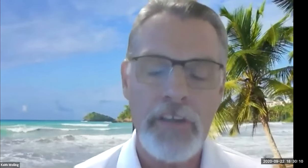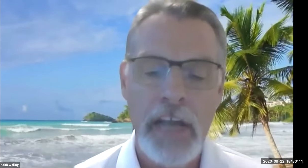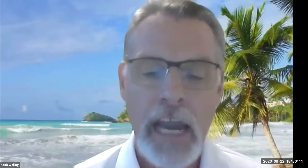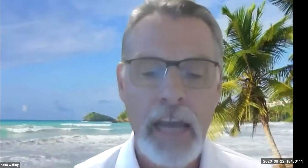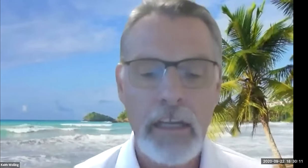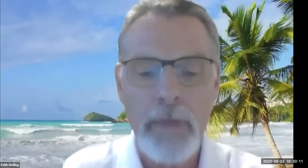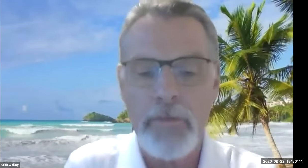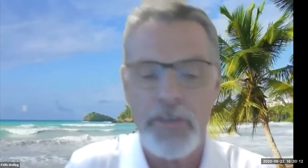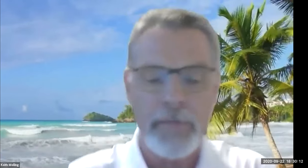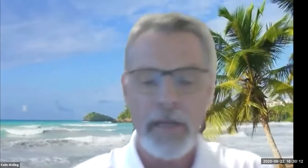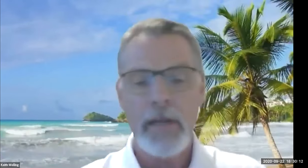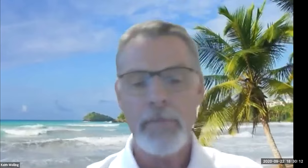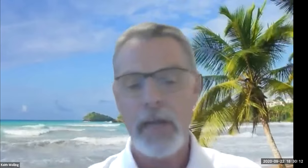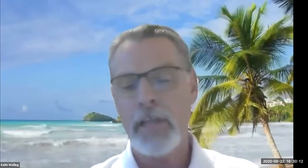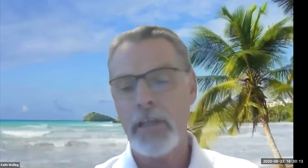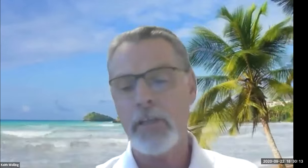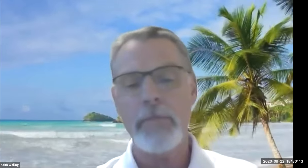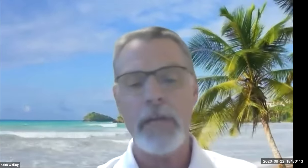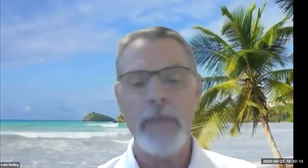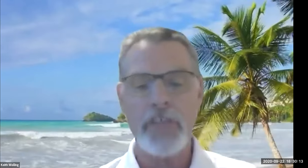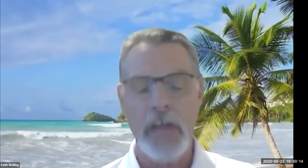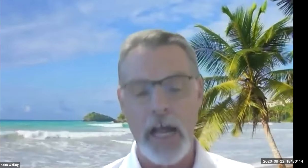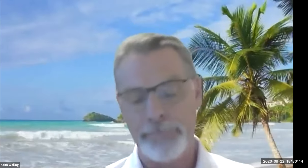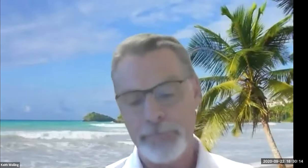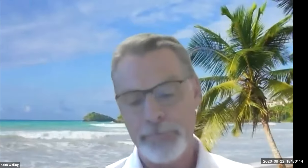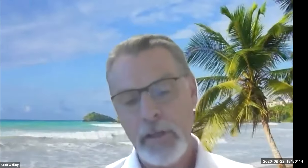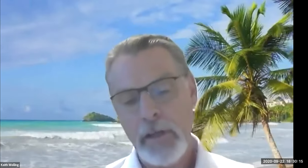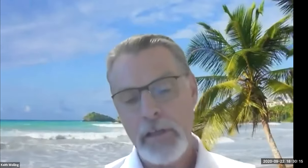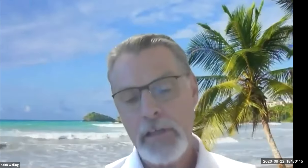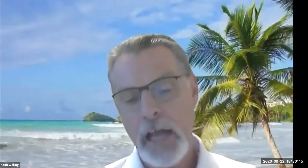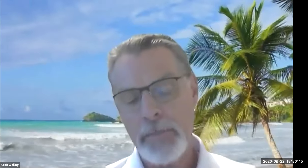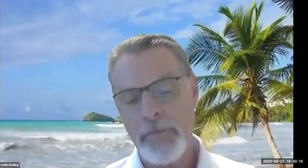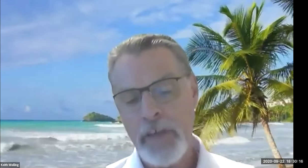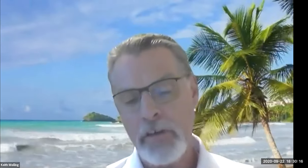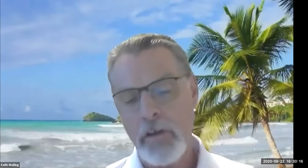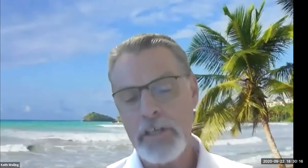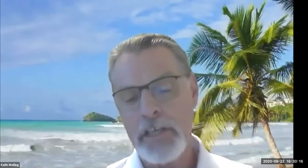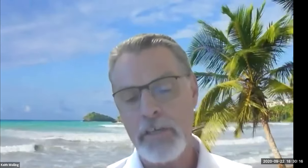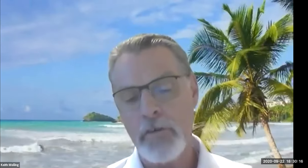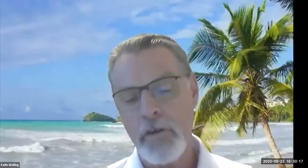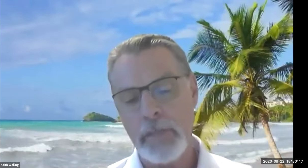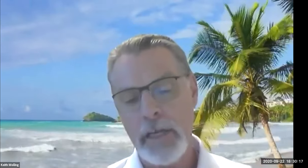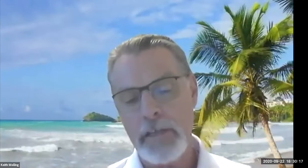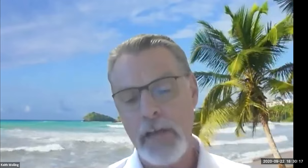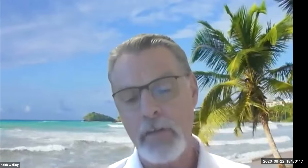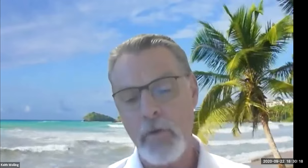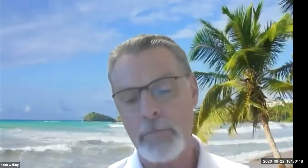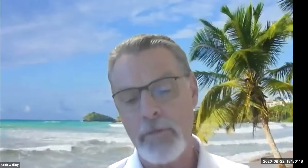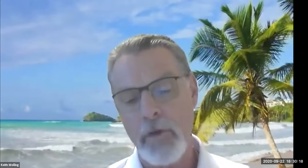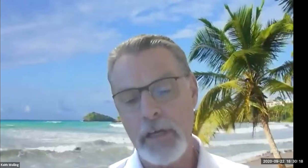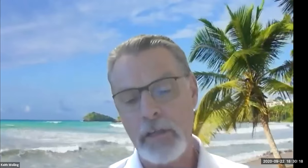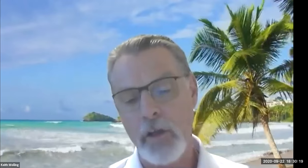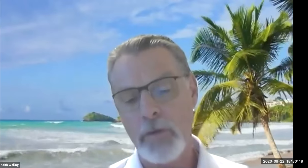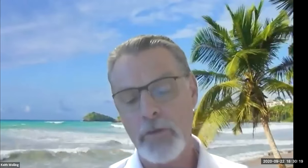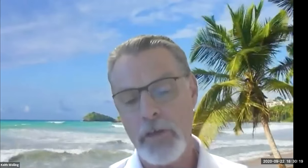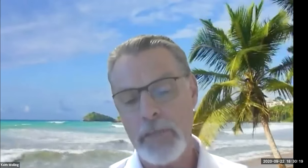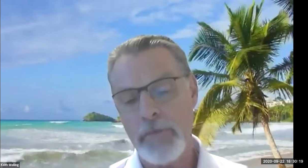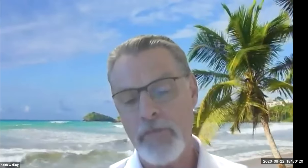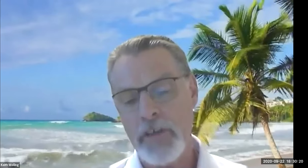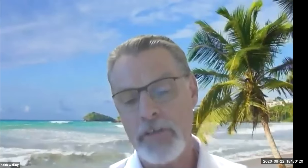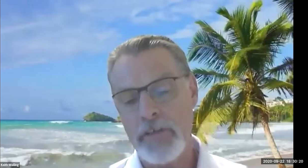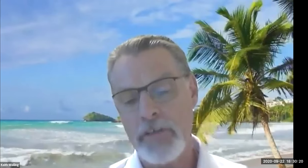Keith Wolling: But what does, what does the Olympics do to tourism, all of a sudden that particular city or country gets exposure for three weeks.